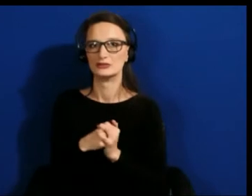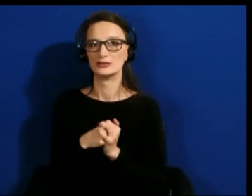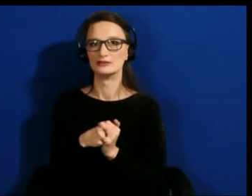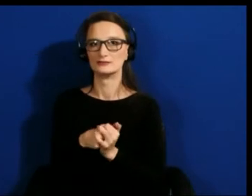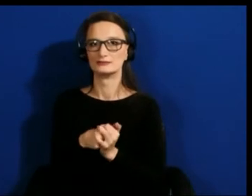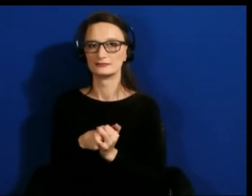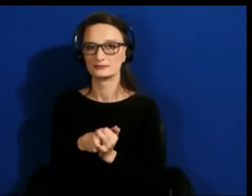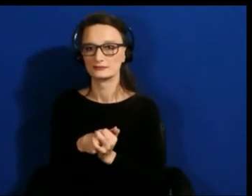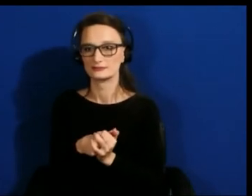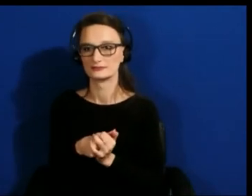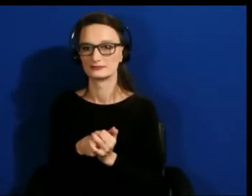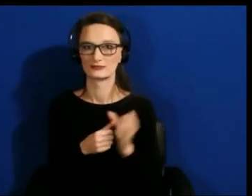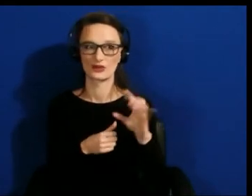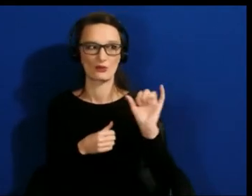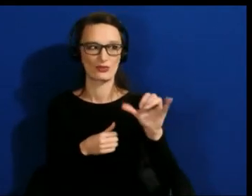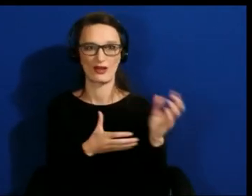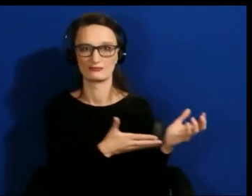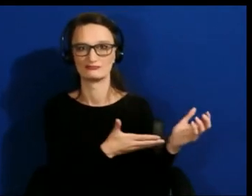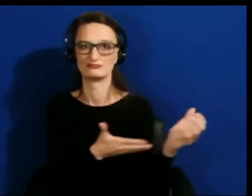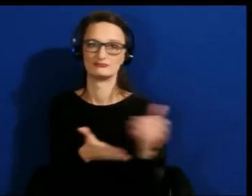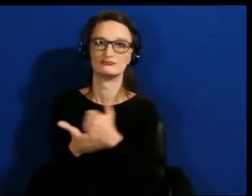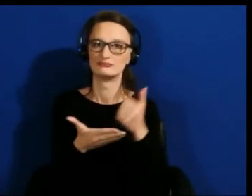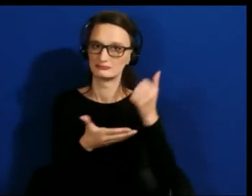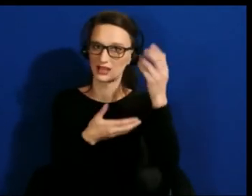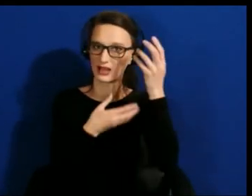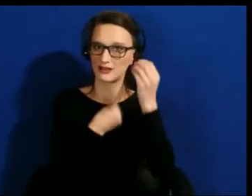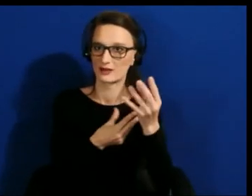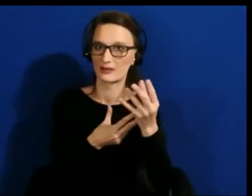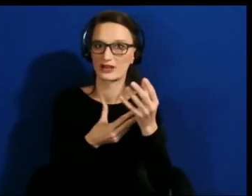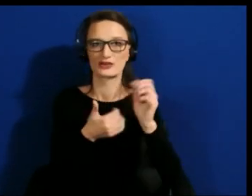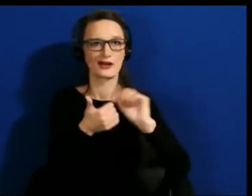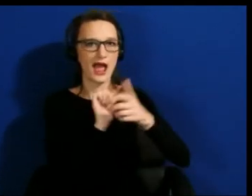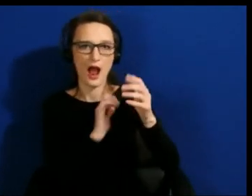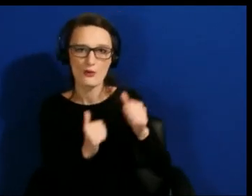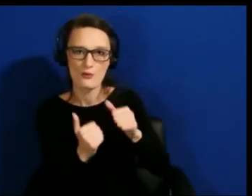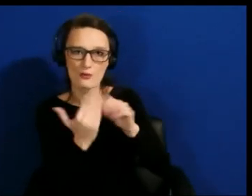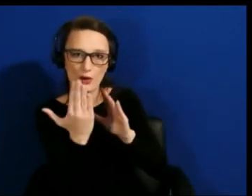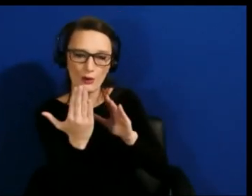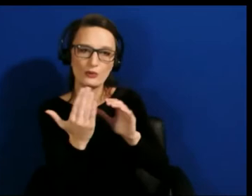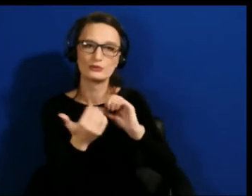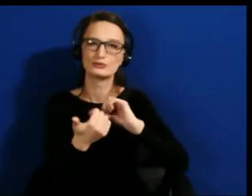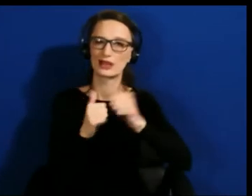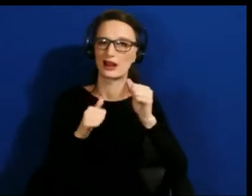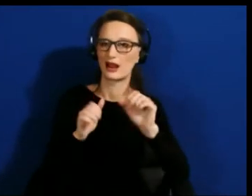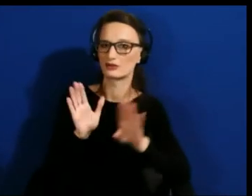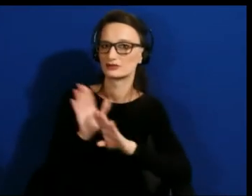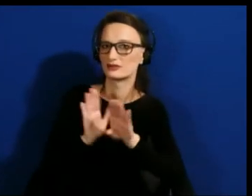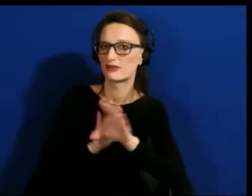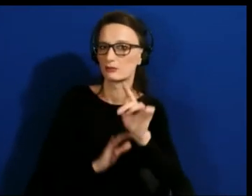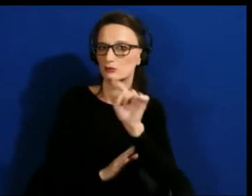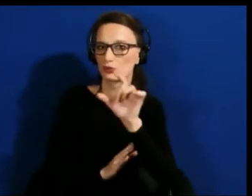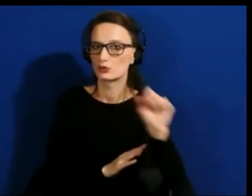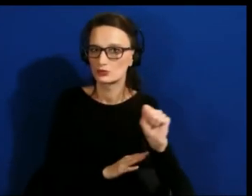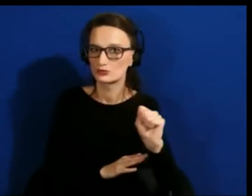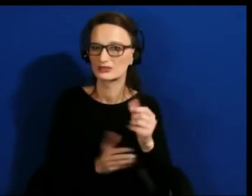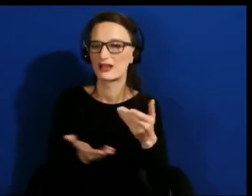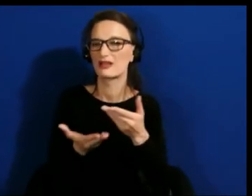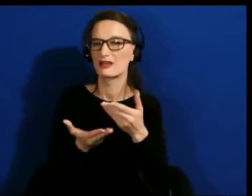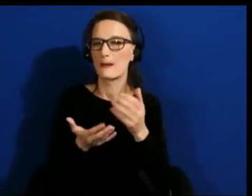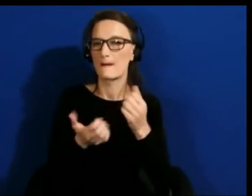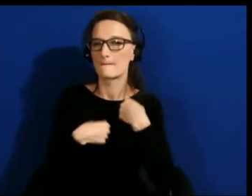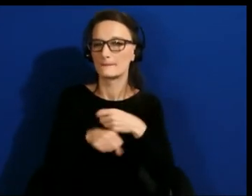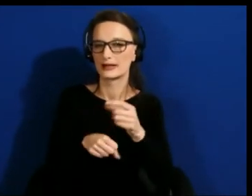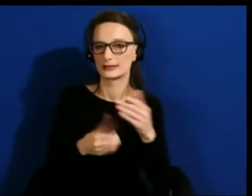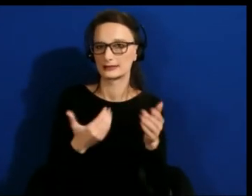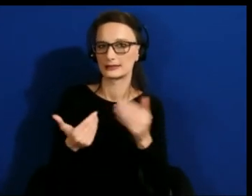So whether it's approaches, tools, things that designers and developers can pick up with some inclusion built into it